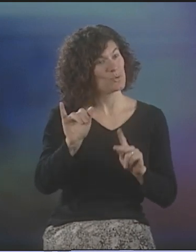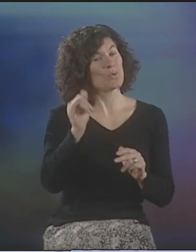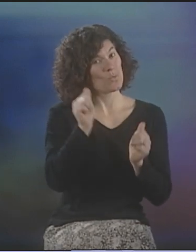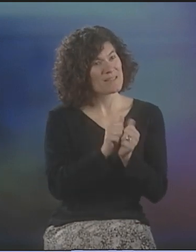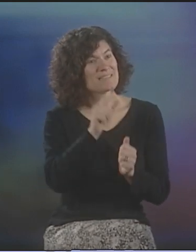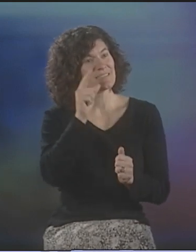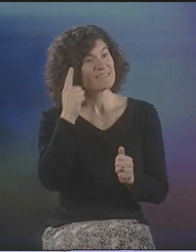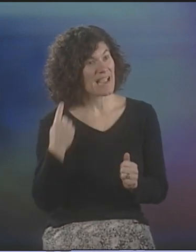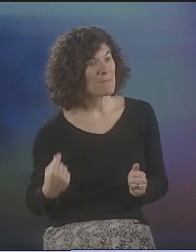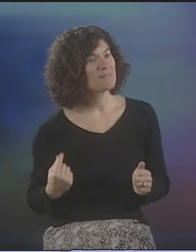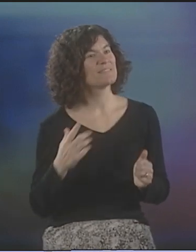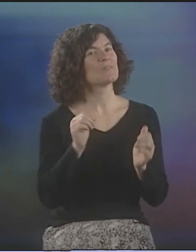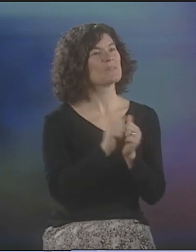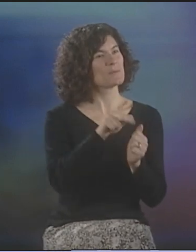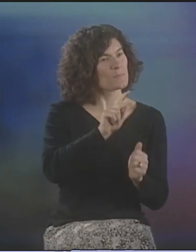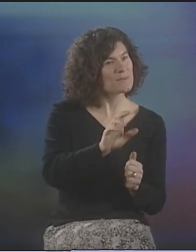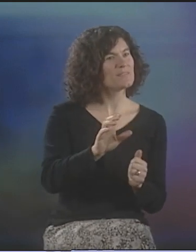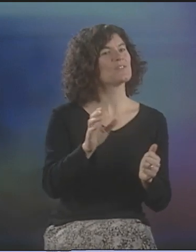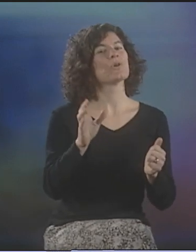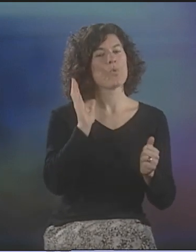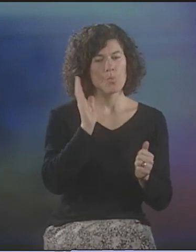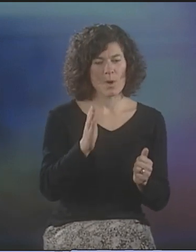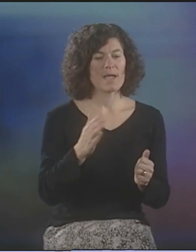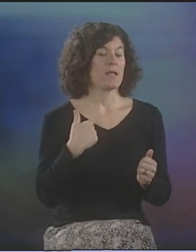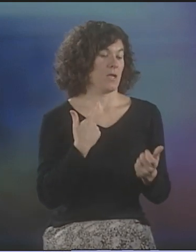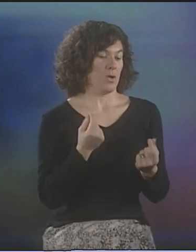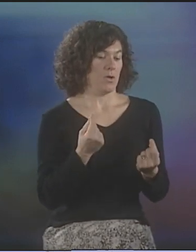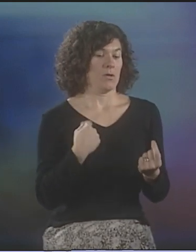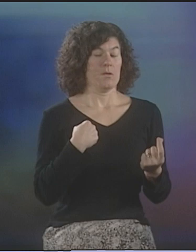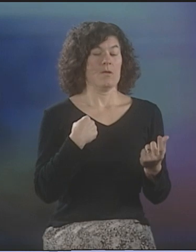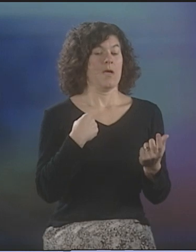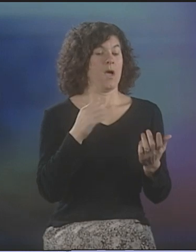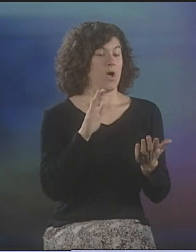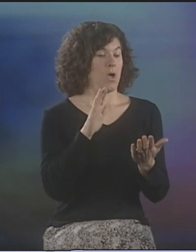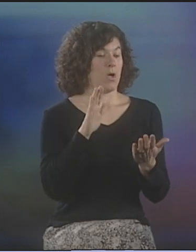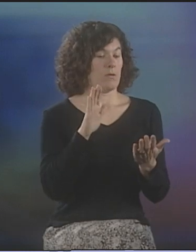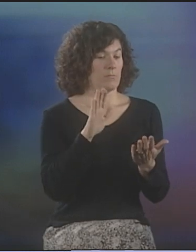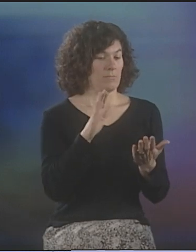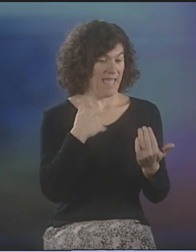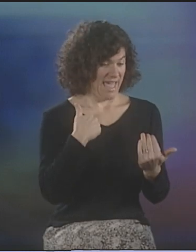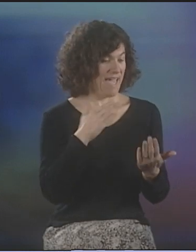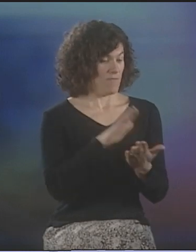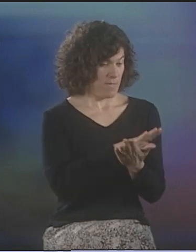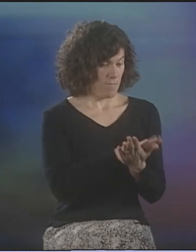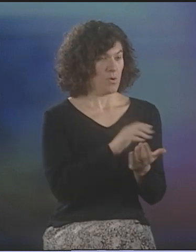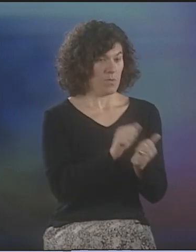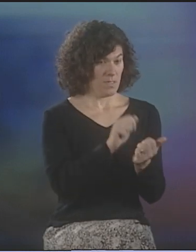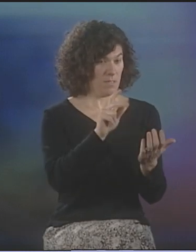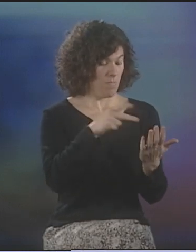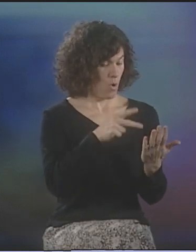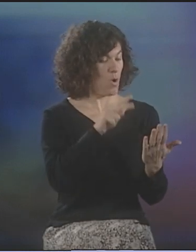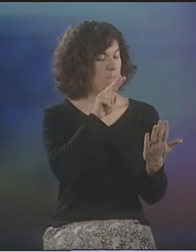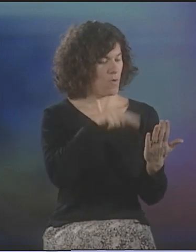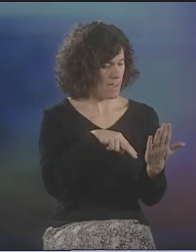LIKE DEBBIE AND PETER COOK. AND THE WAY THAT WOULD GO WAS I WOULD HAVE THE POEM ON THE PAPER. I WOULD READ IT OVER.